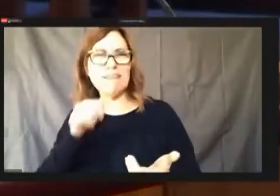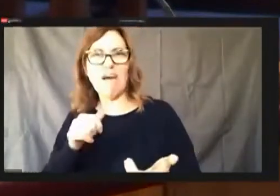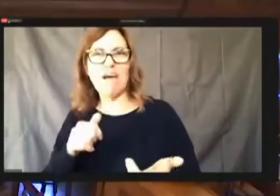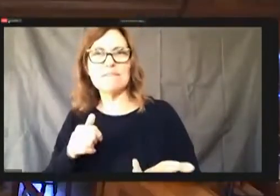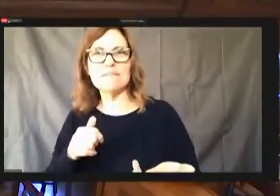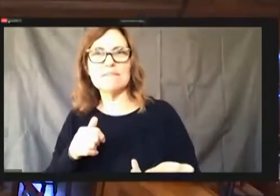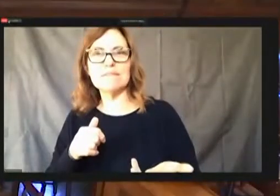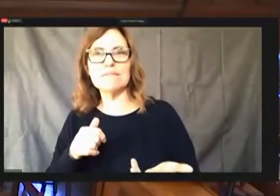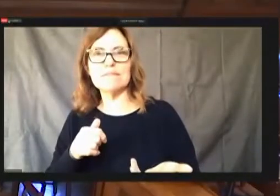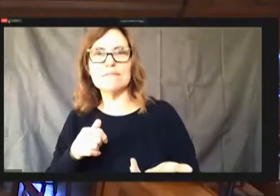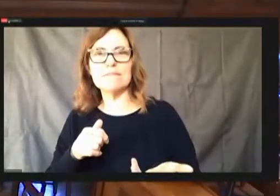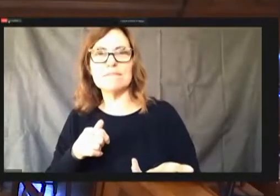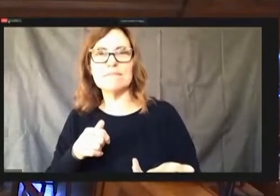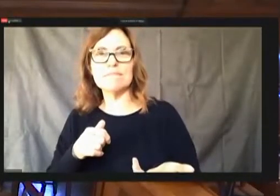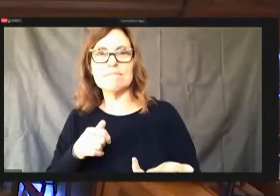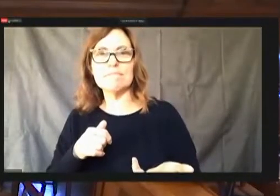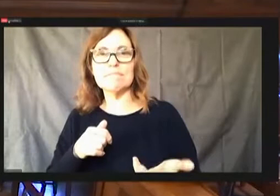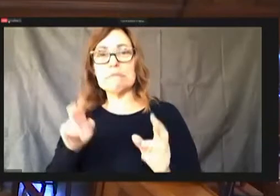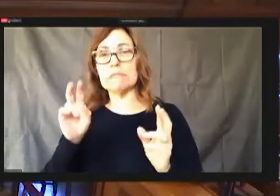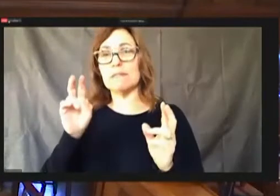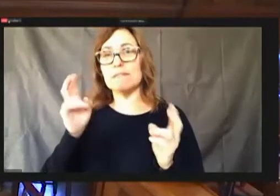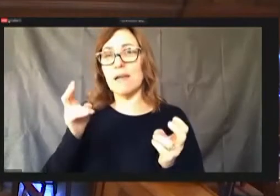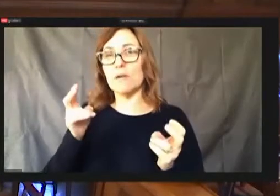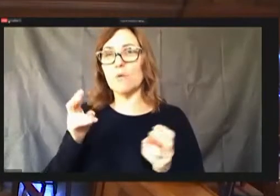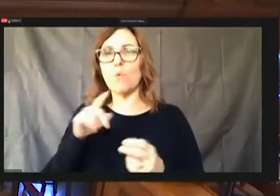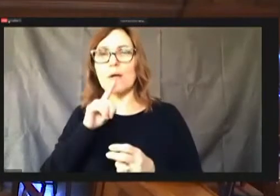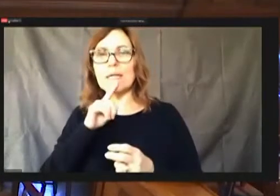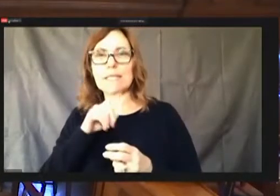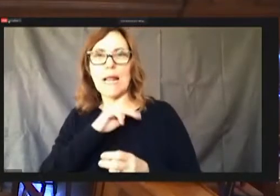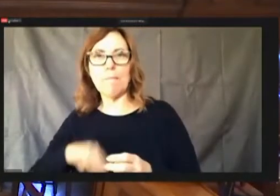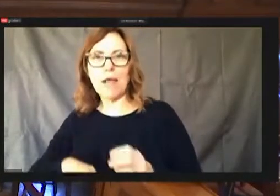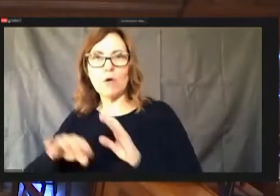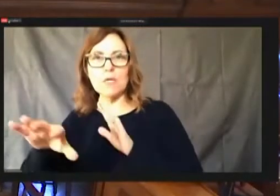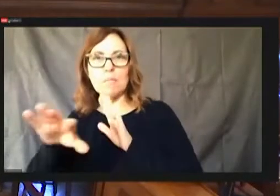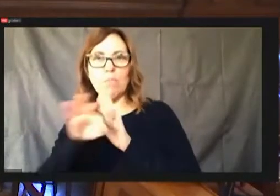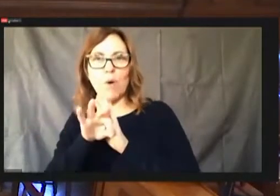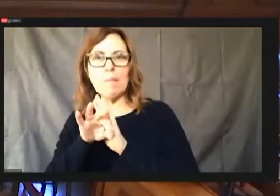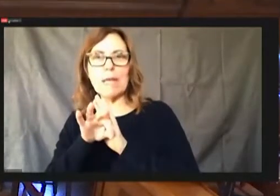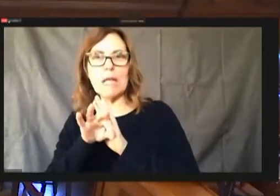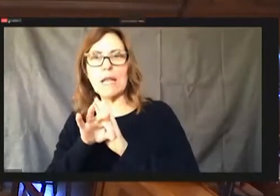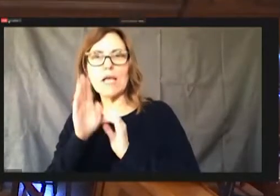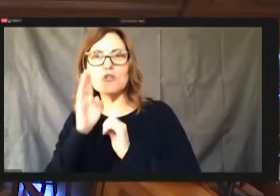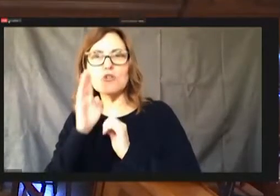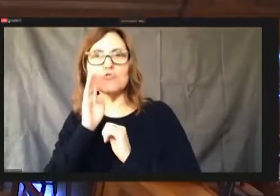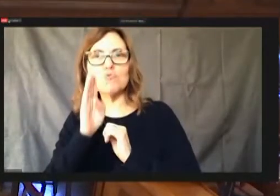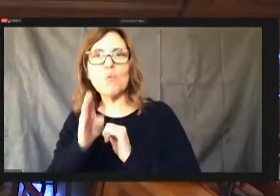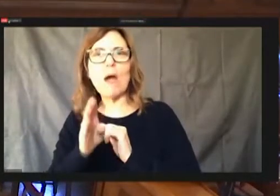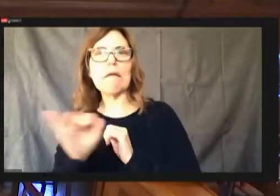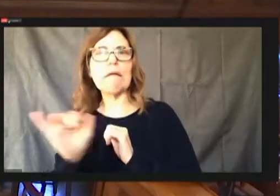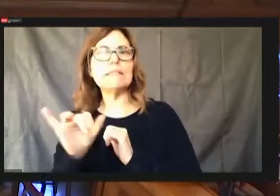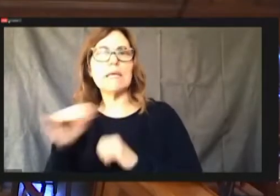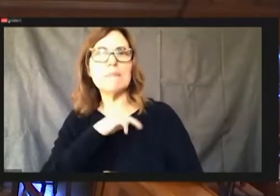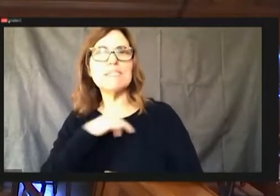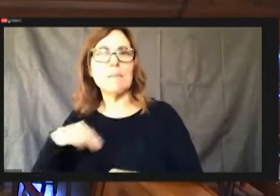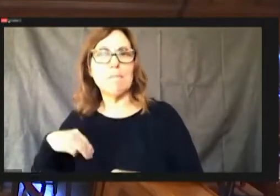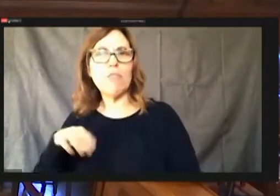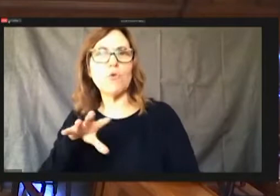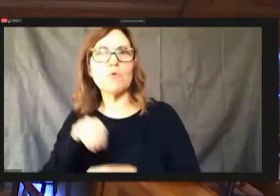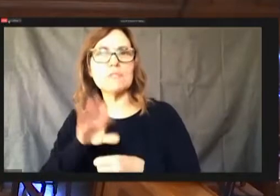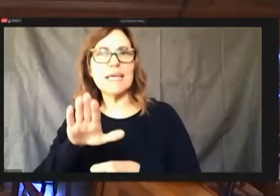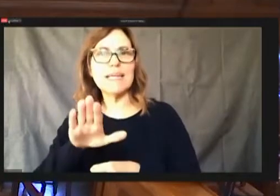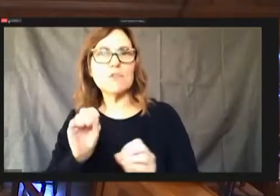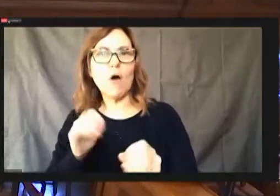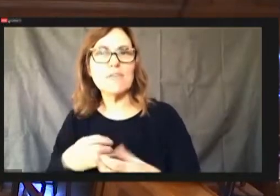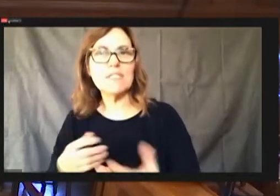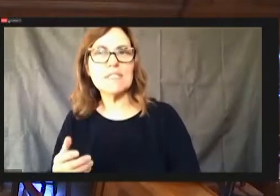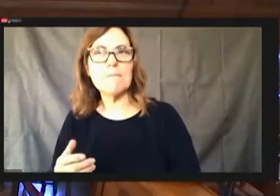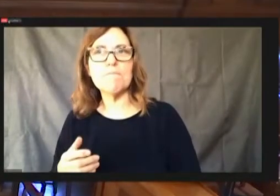Believe, leave us a current employee that is in the Office of